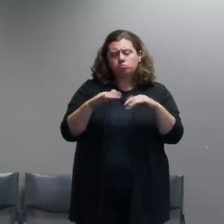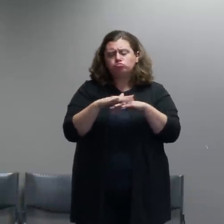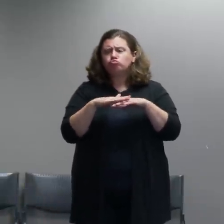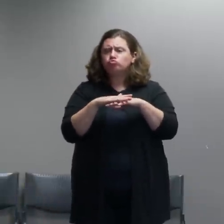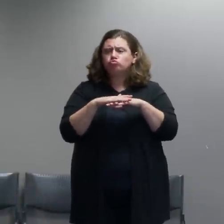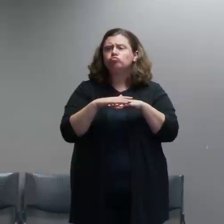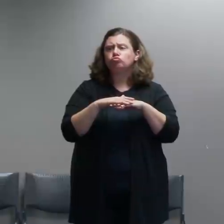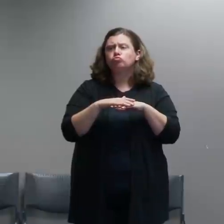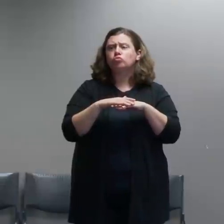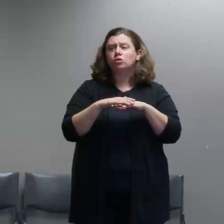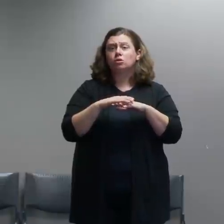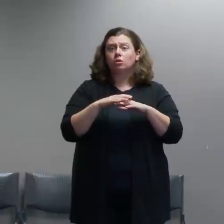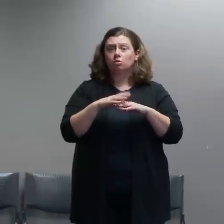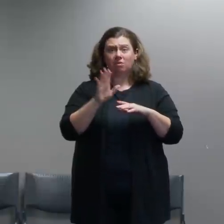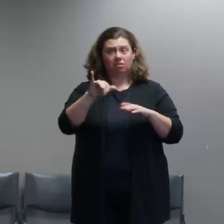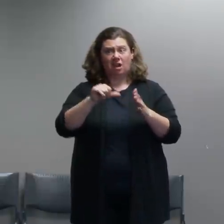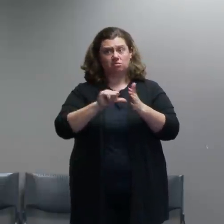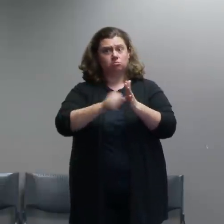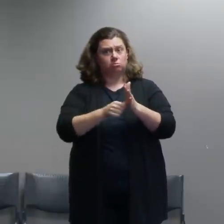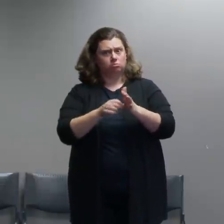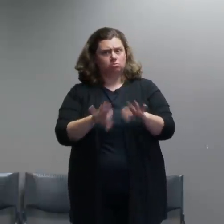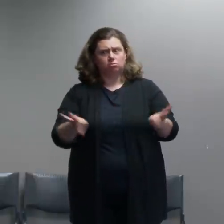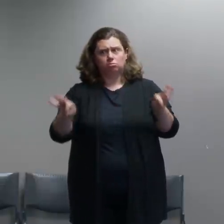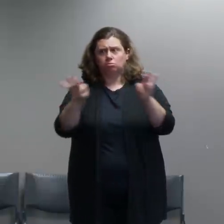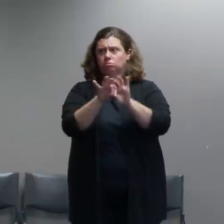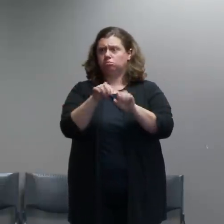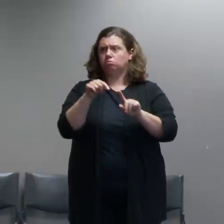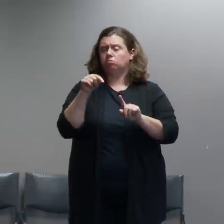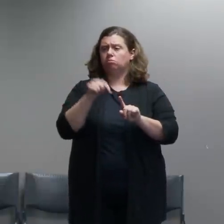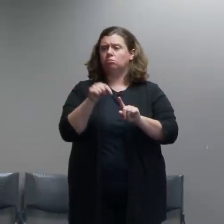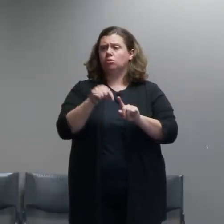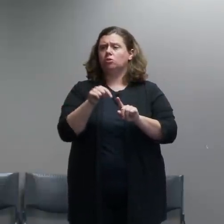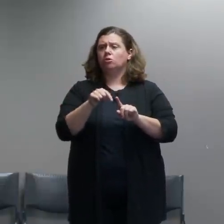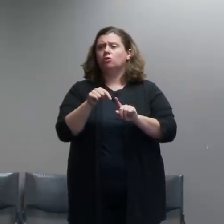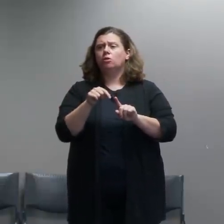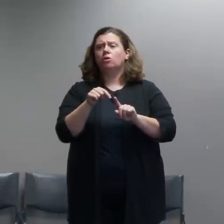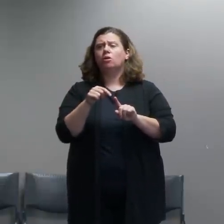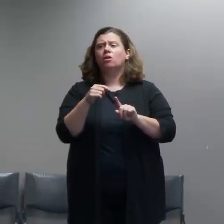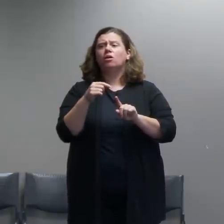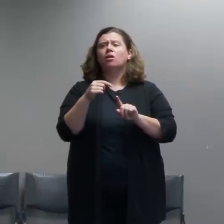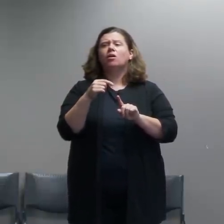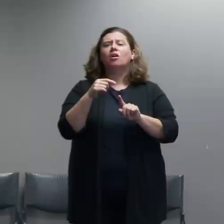There at that event someone threw a molotov cocktail into a wall of the building down there